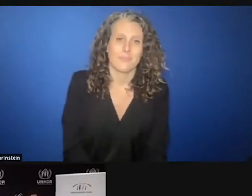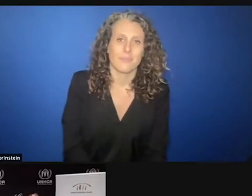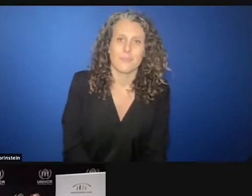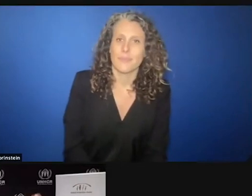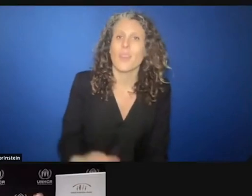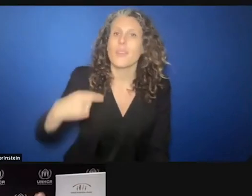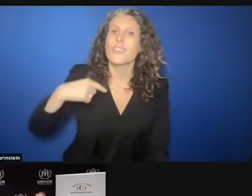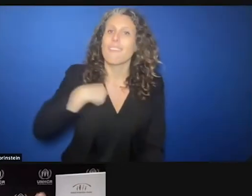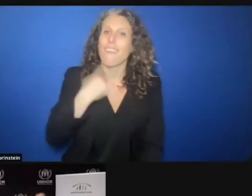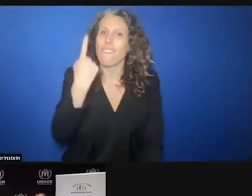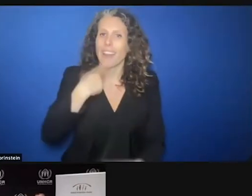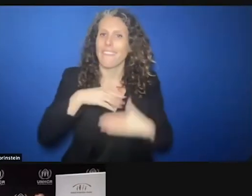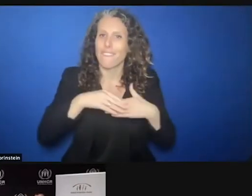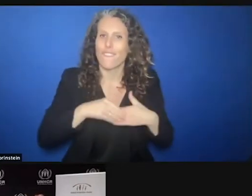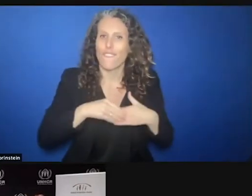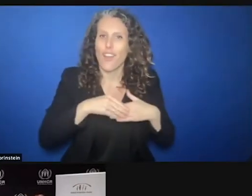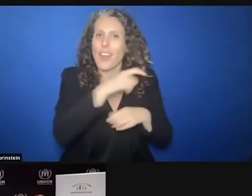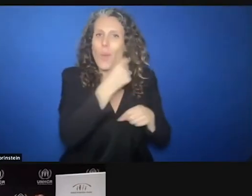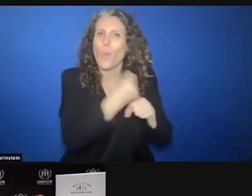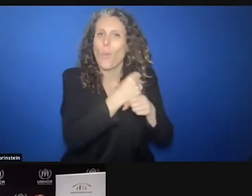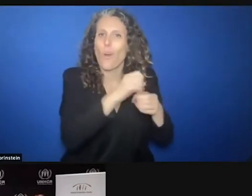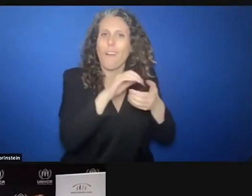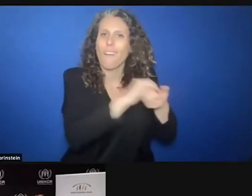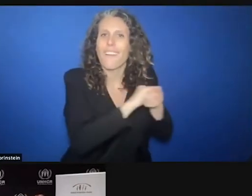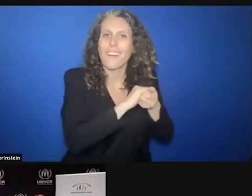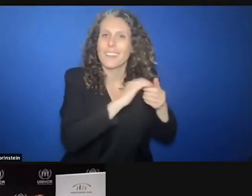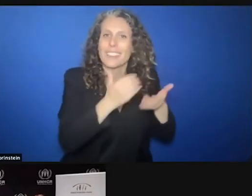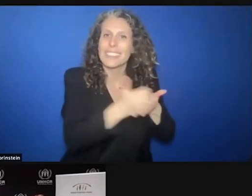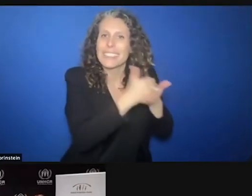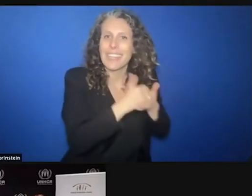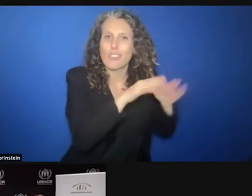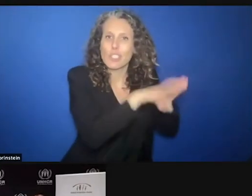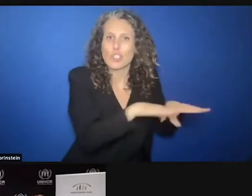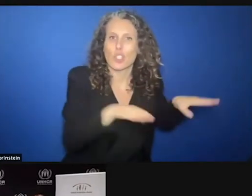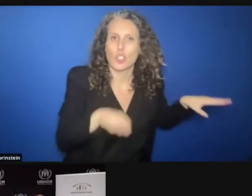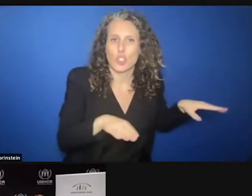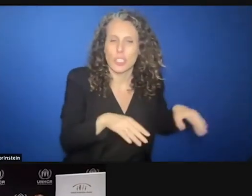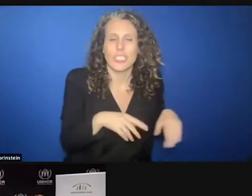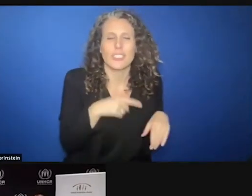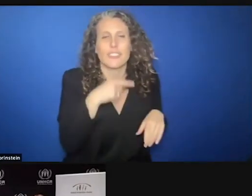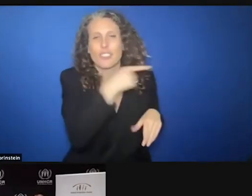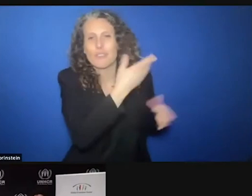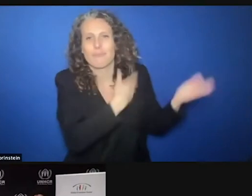was speaking to she said oh, you made a brilliant point a while ago about the need to invest